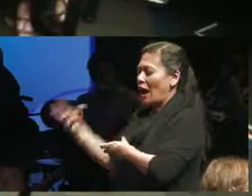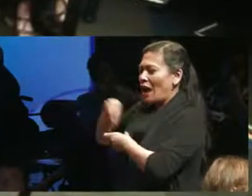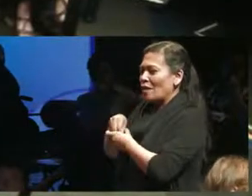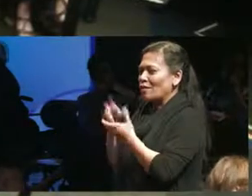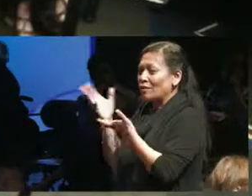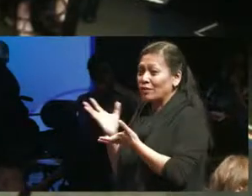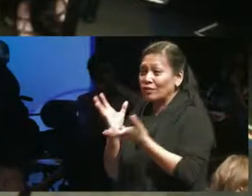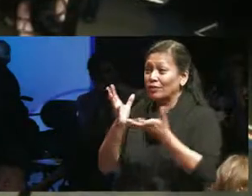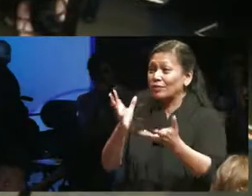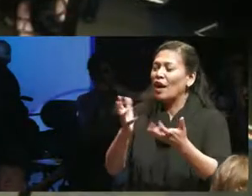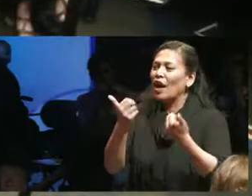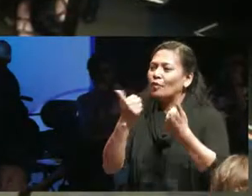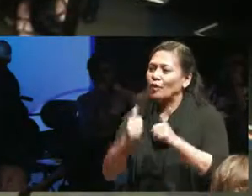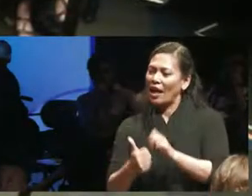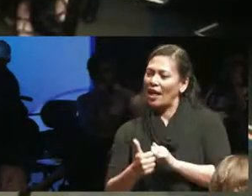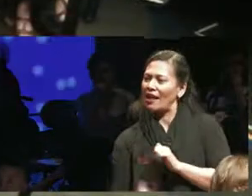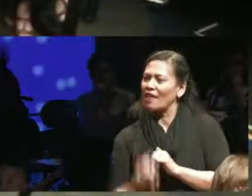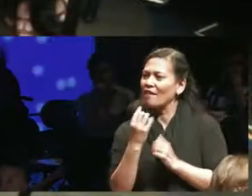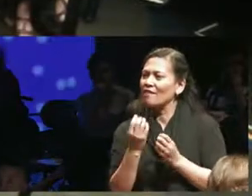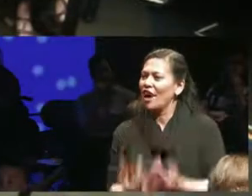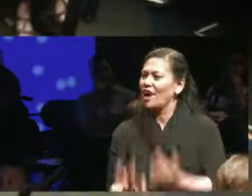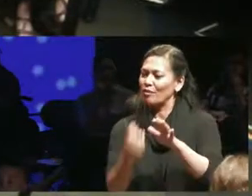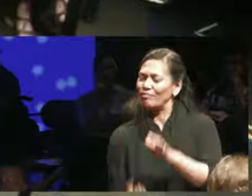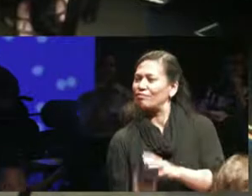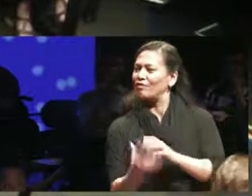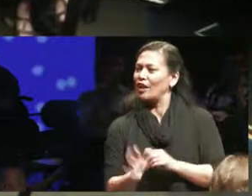to light a fire in people's assets in Saskatchewan and I hope that you all